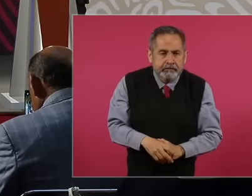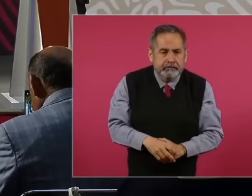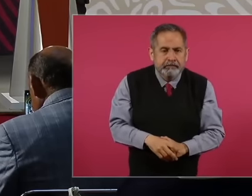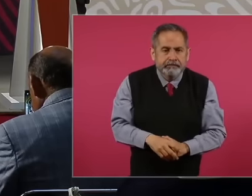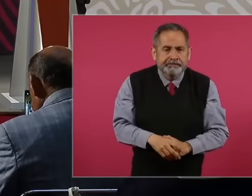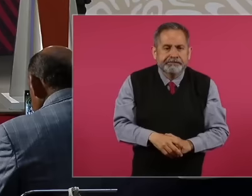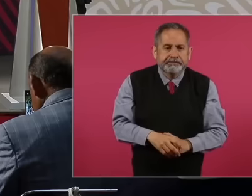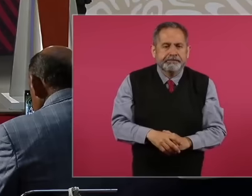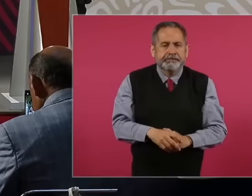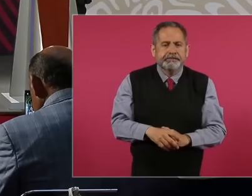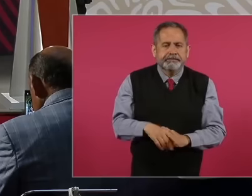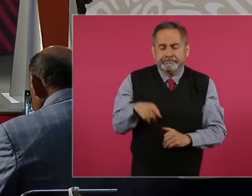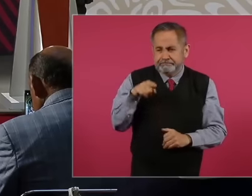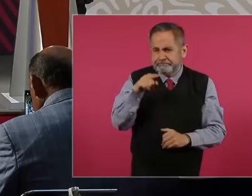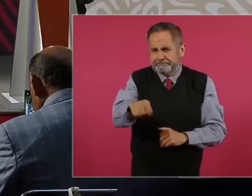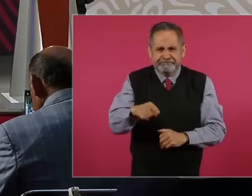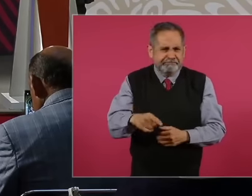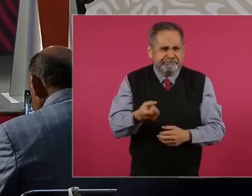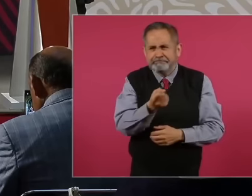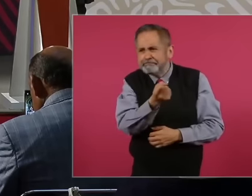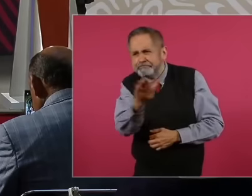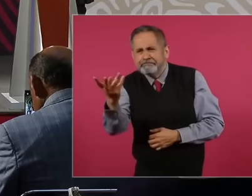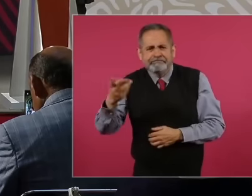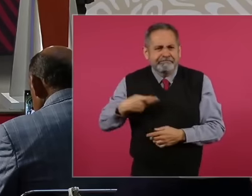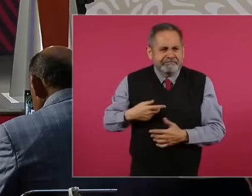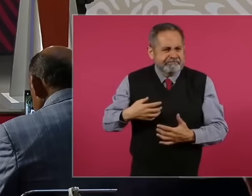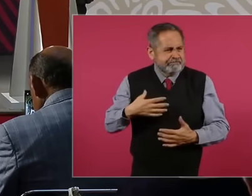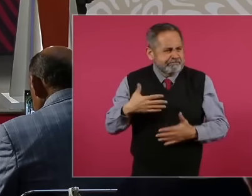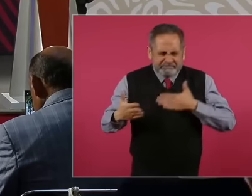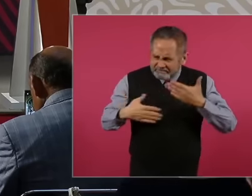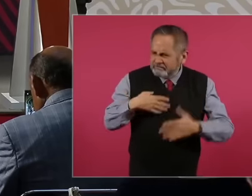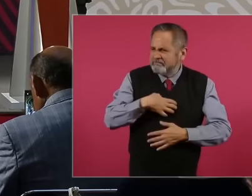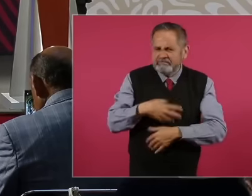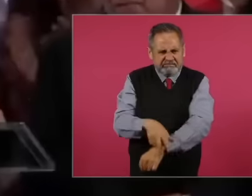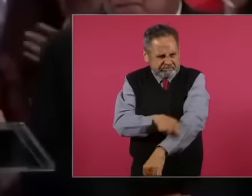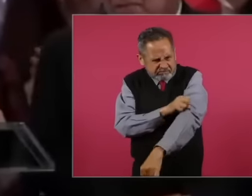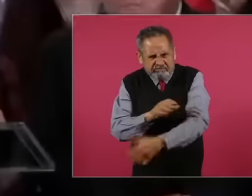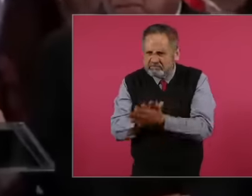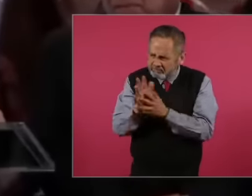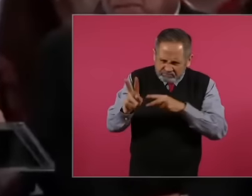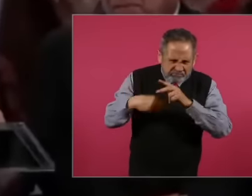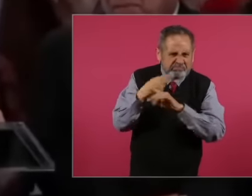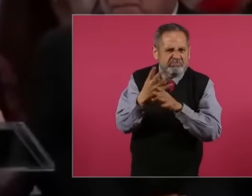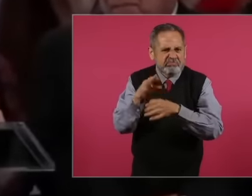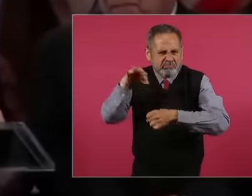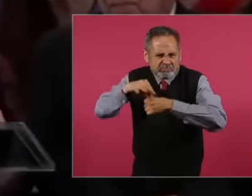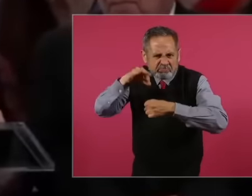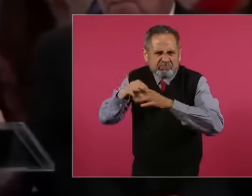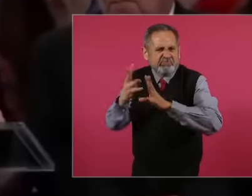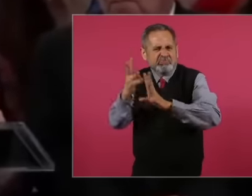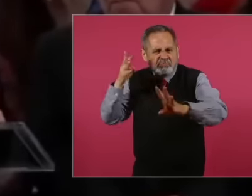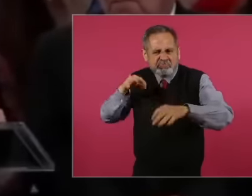for the energy and enthusiasm of the people for the information of